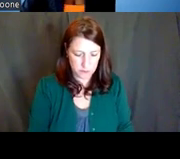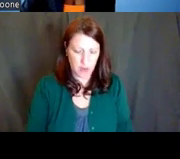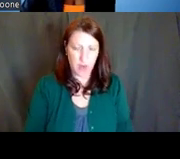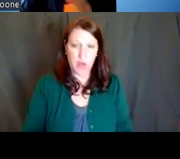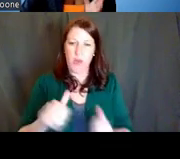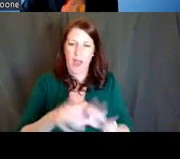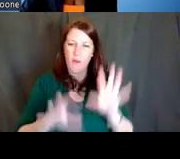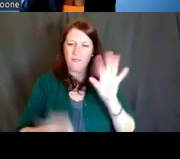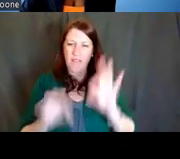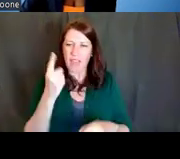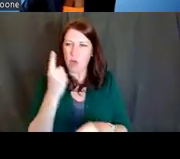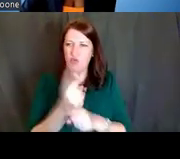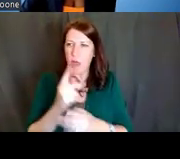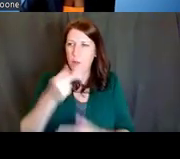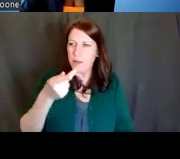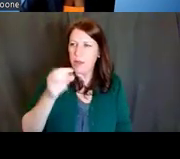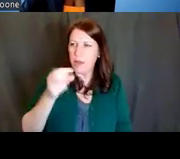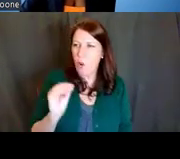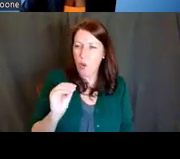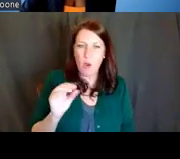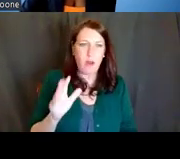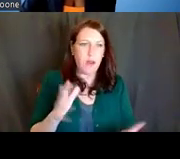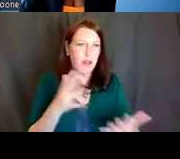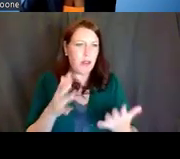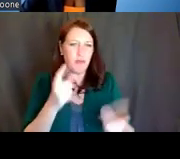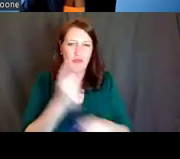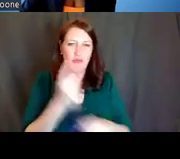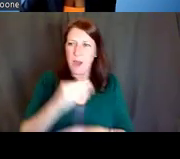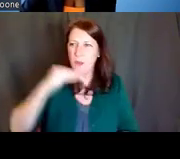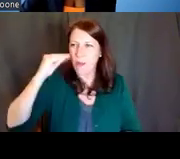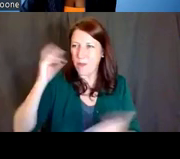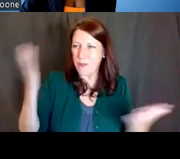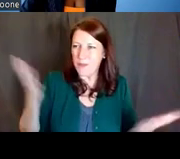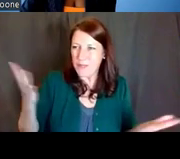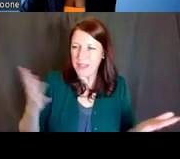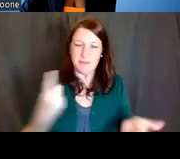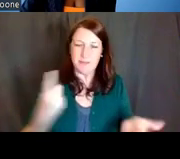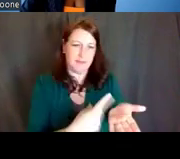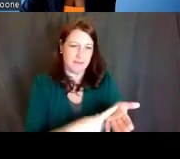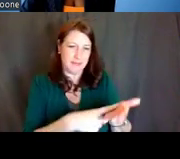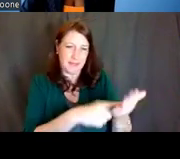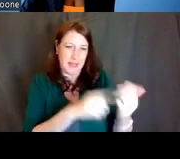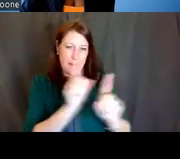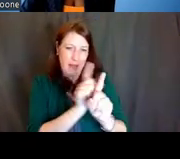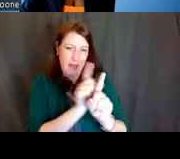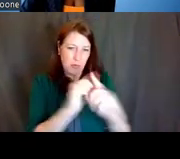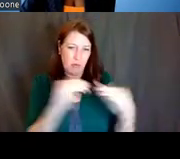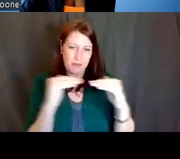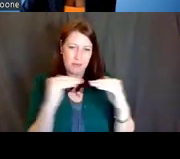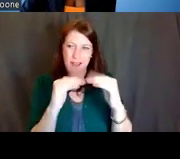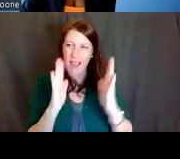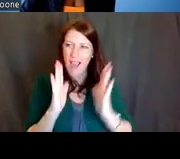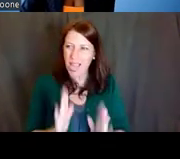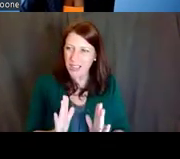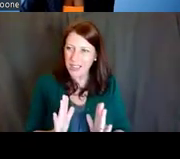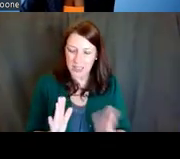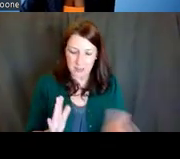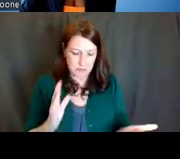Well, these are some resources to help you. So one, first talk to your mentors and your colleagues. They've been in this research game for a long time.